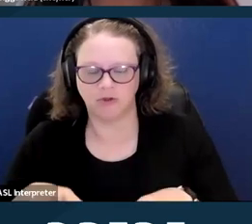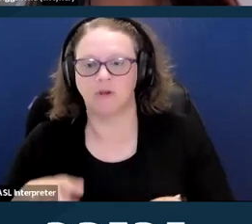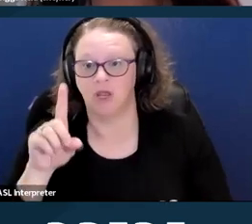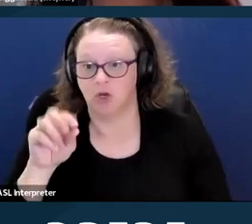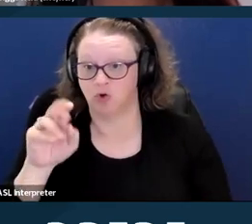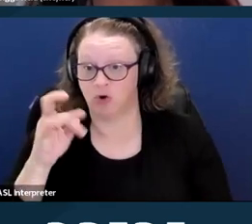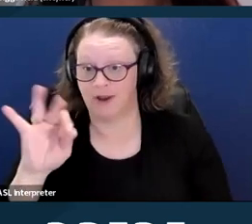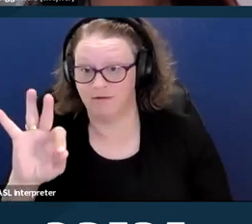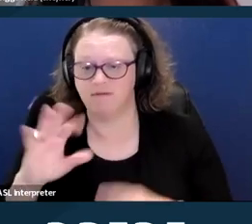Next slide.